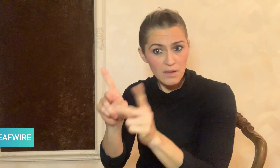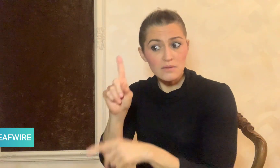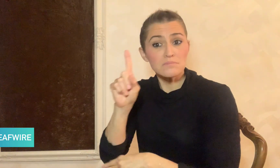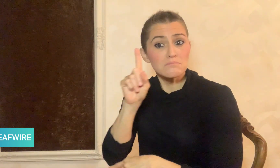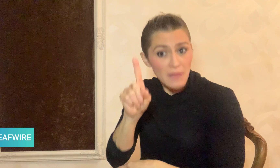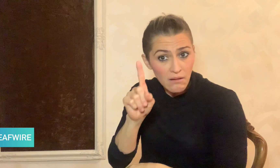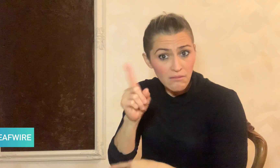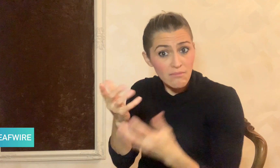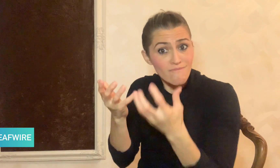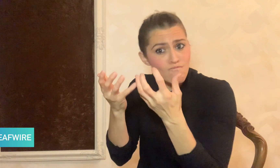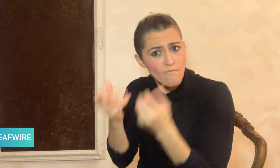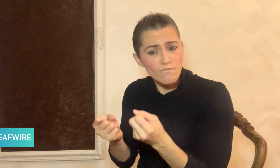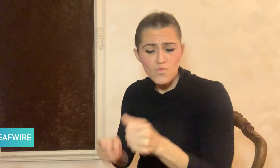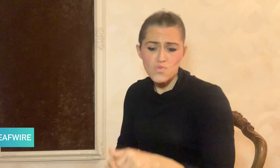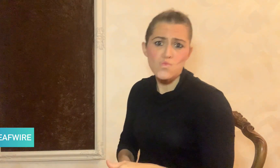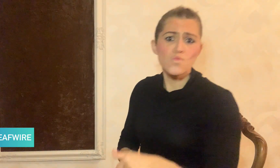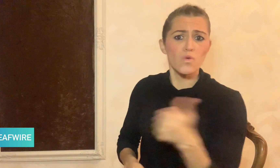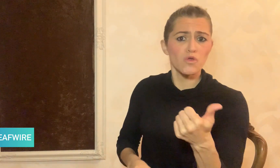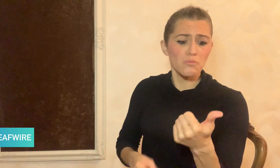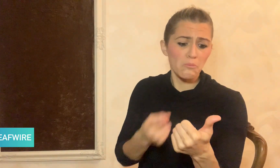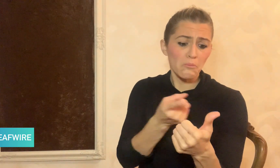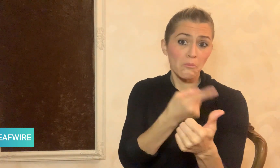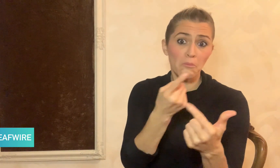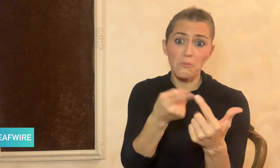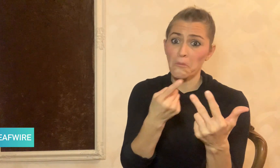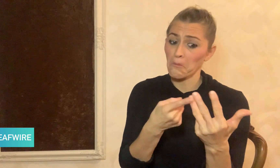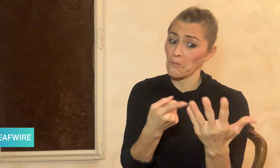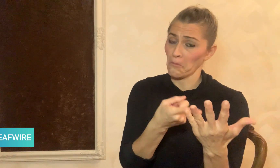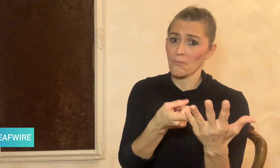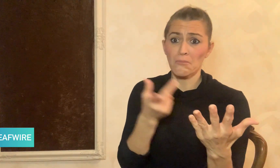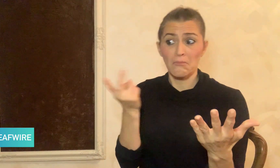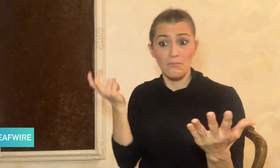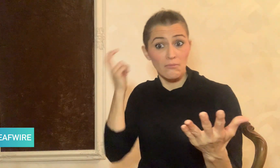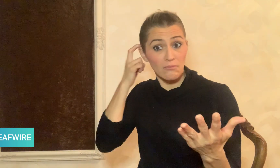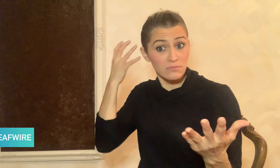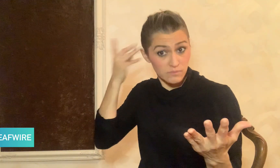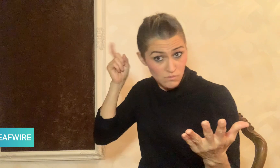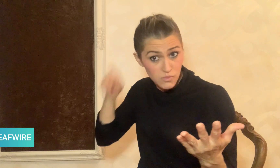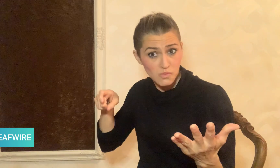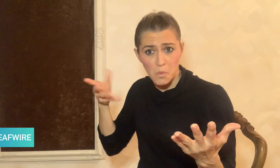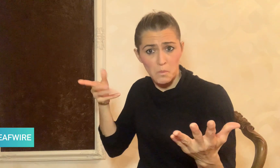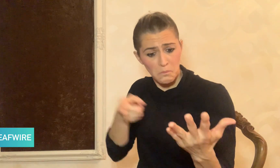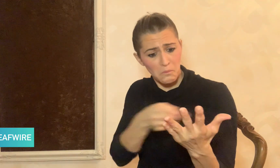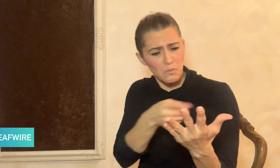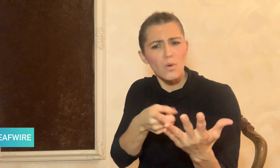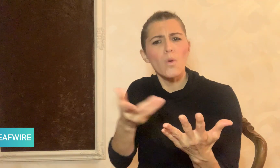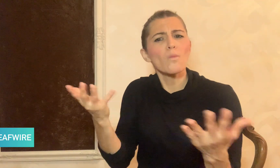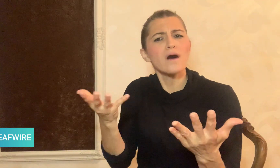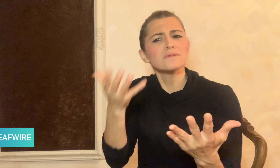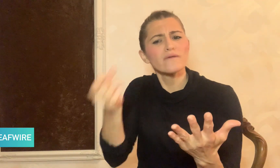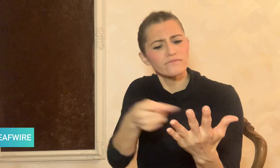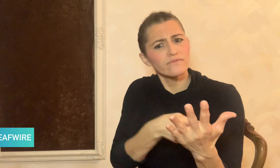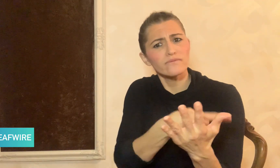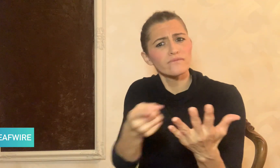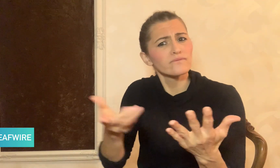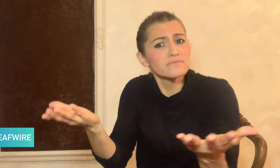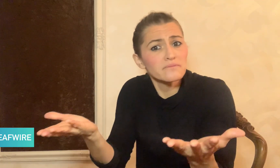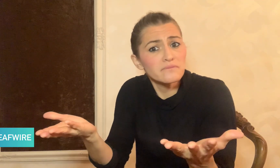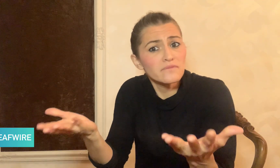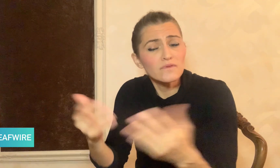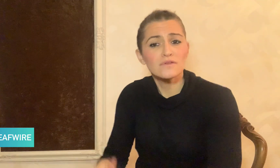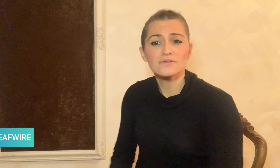do Deaf people have to participate in the hearing world?